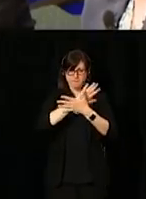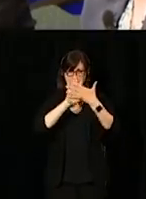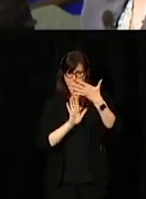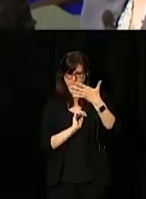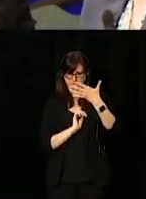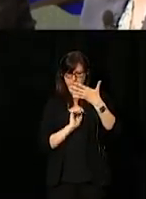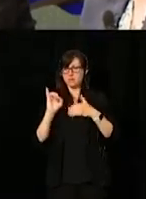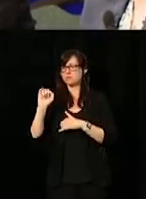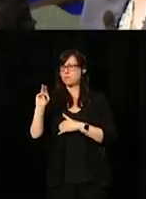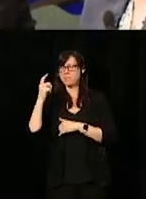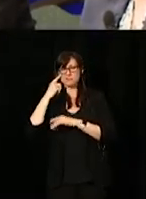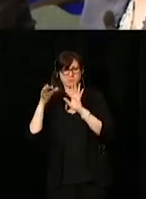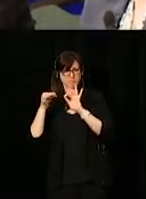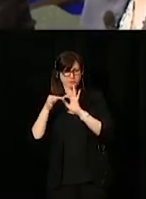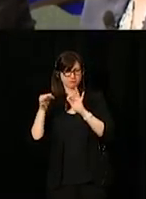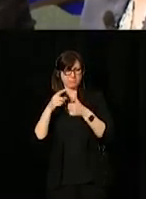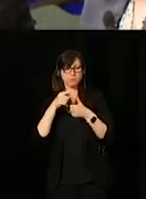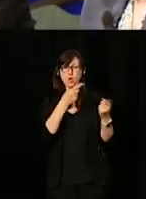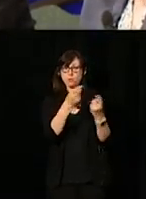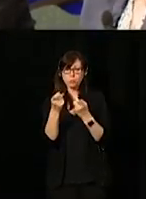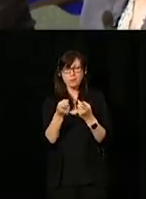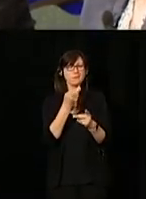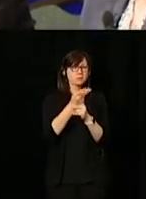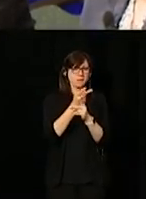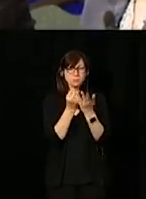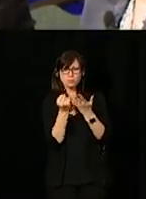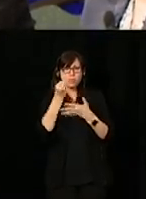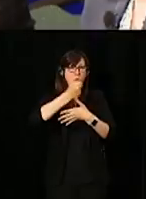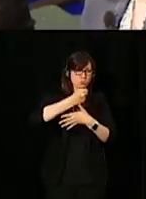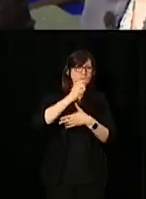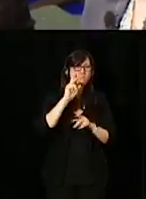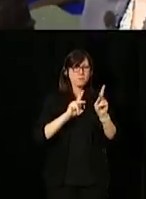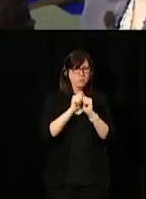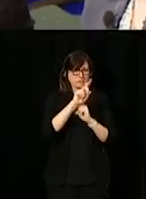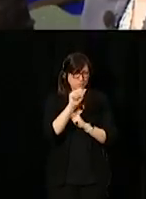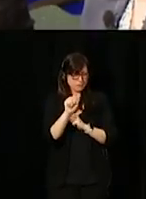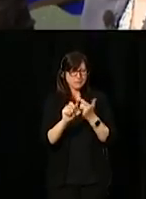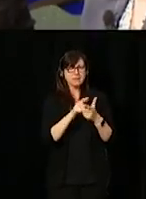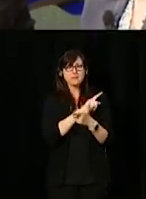As Ian mentioned, recruitment, retention, and promotion of people with disabilities.